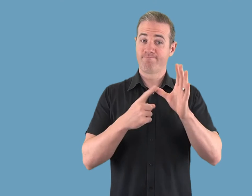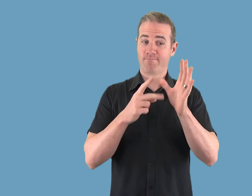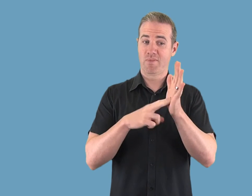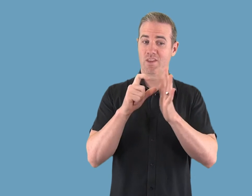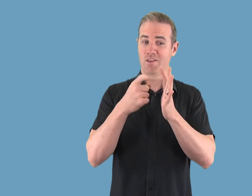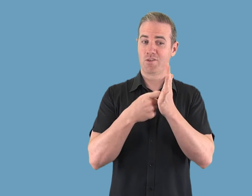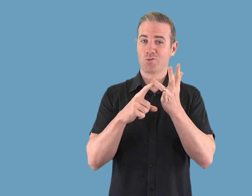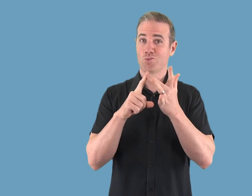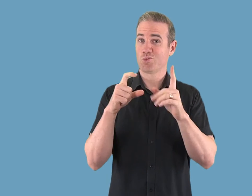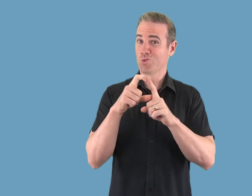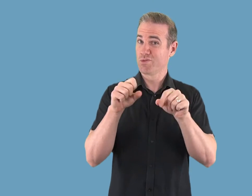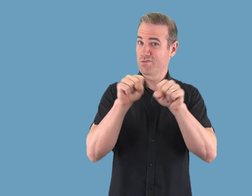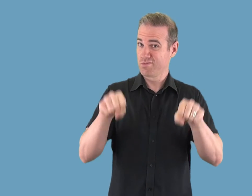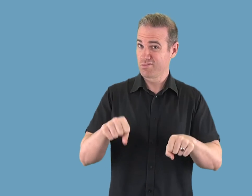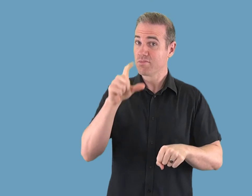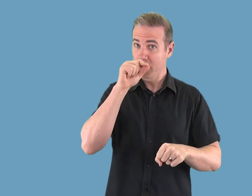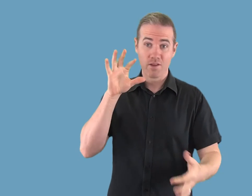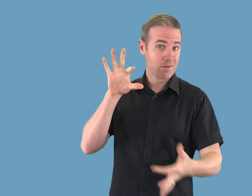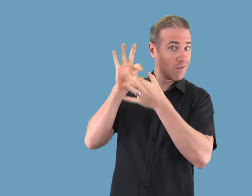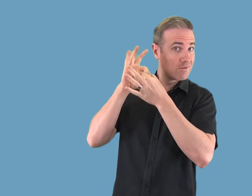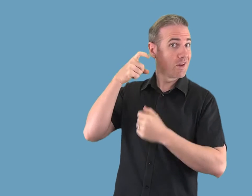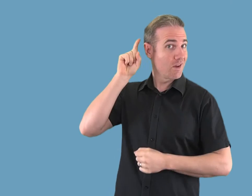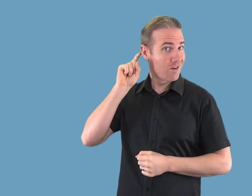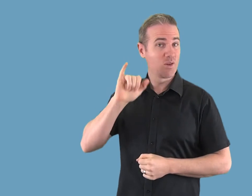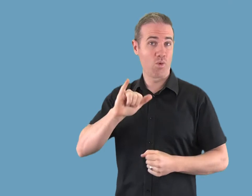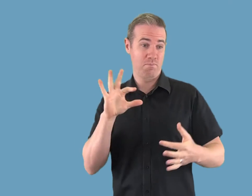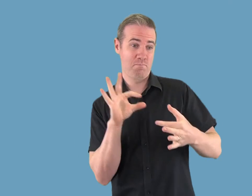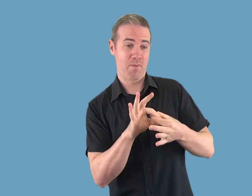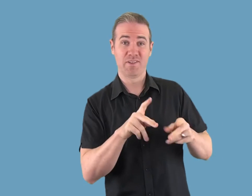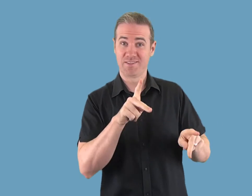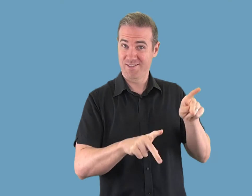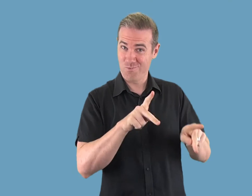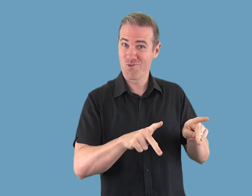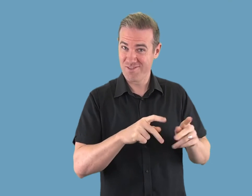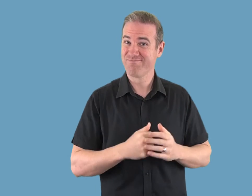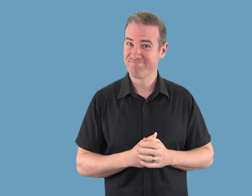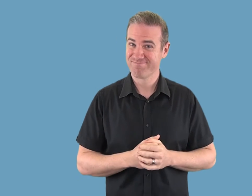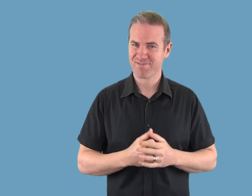The Android platform supports both hearing aid compatibility (HAC) and teletypewriter (TTY) modes for